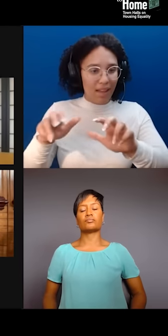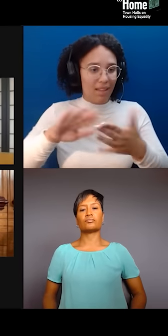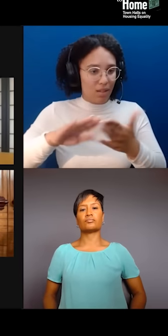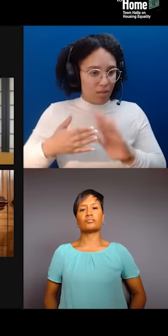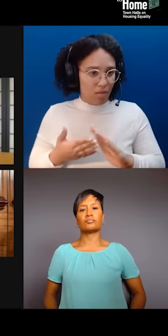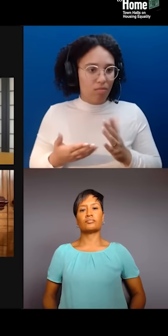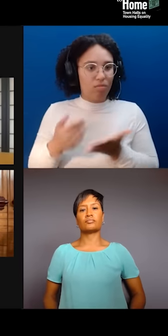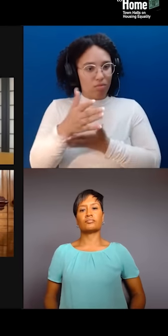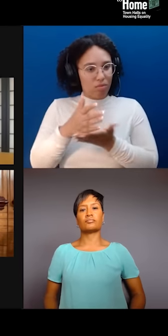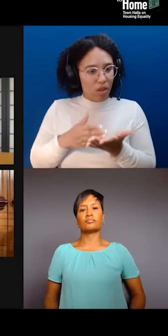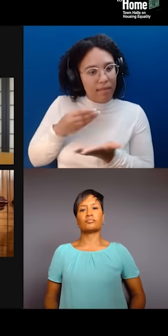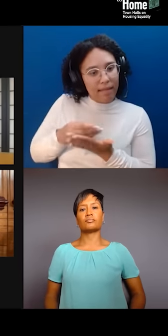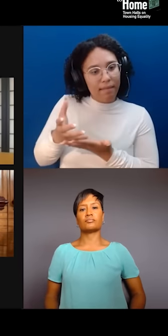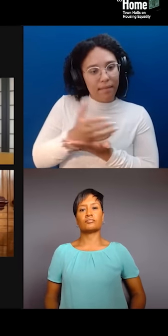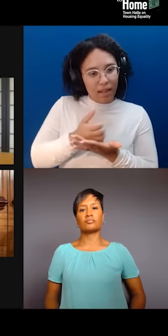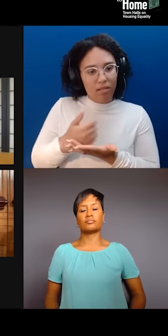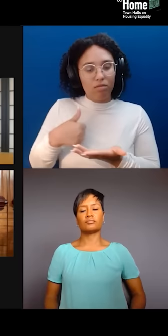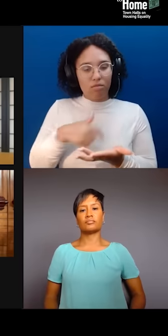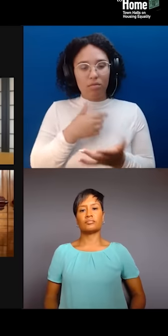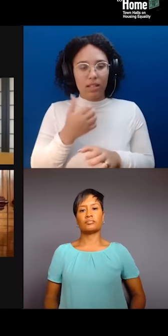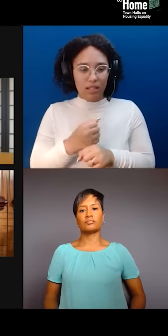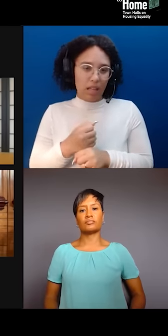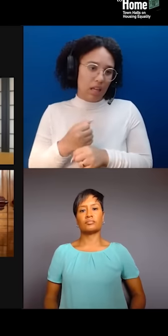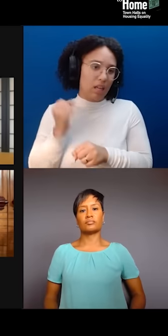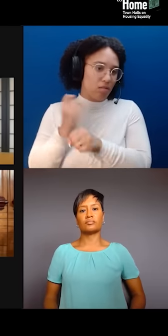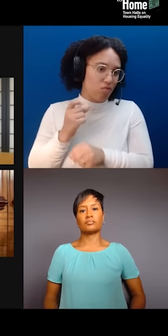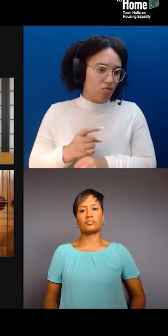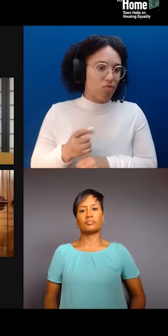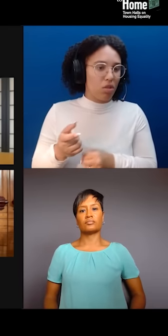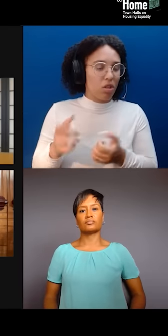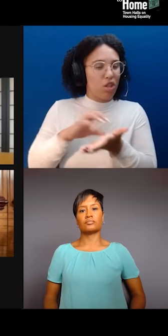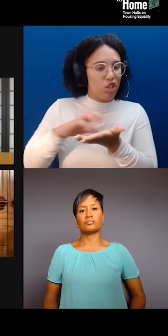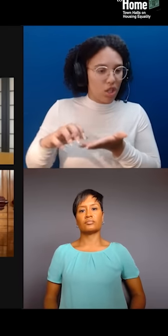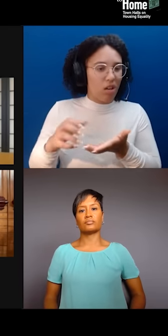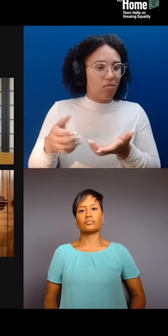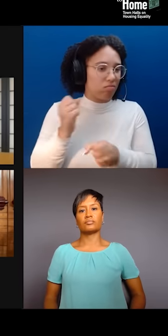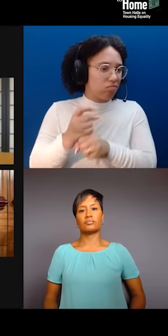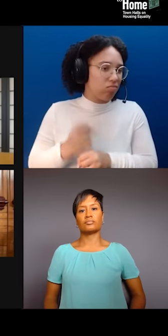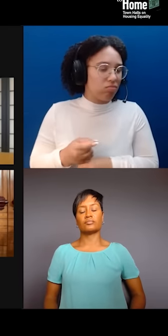But that was a really new idea. And when Carcross Commons came, you know, into fruition,